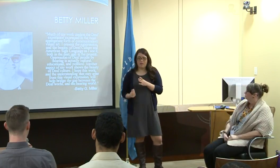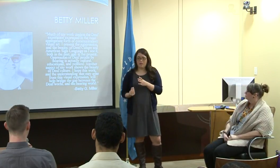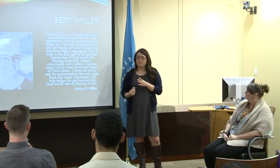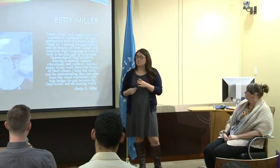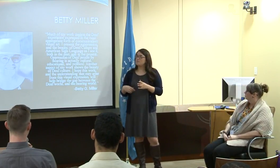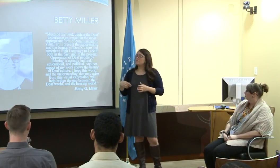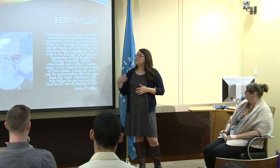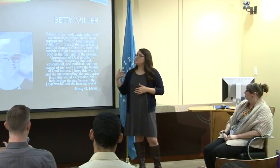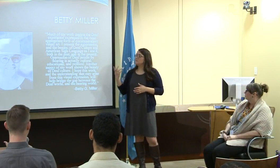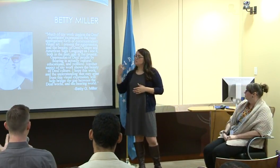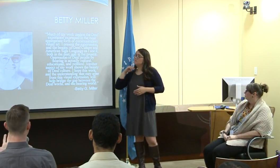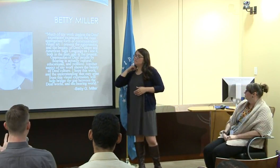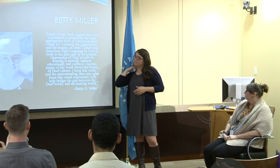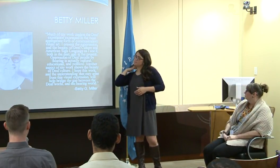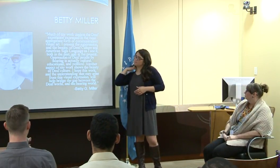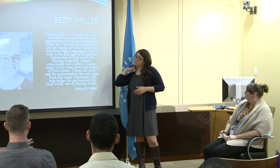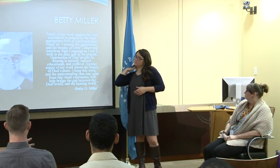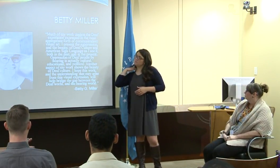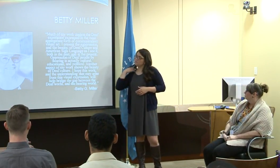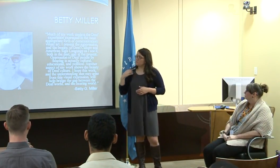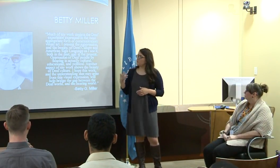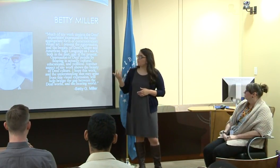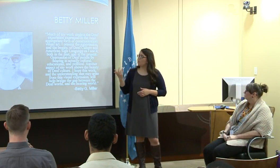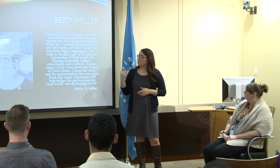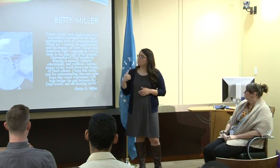And I also wanted to mention that she did just recently pass.